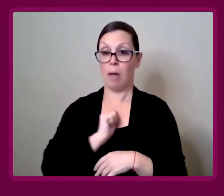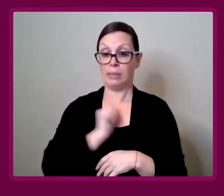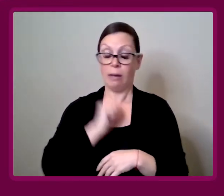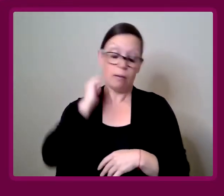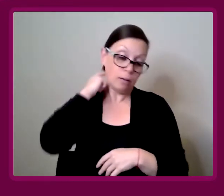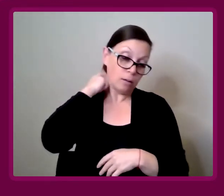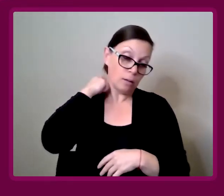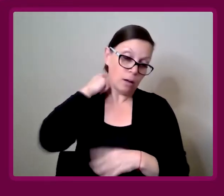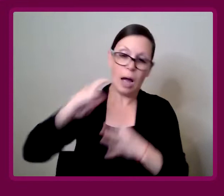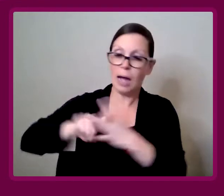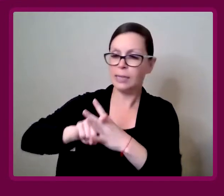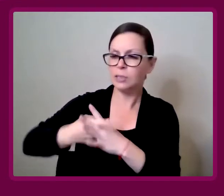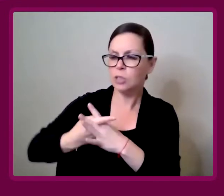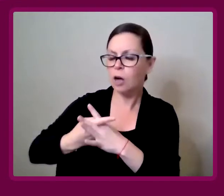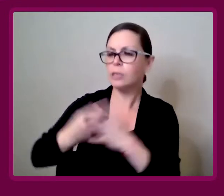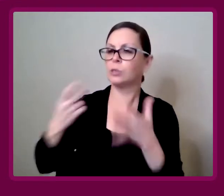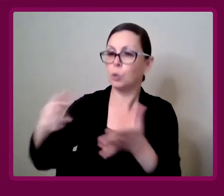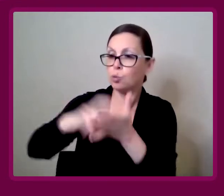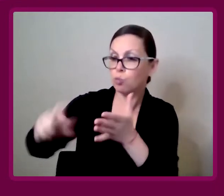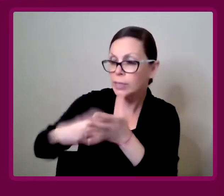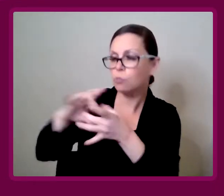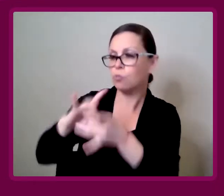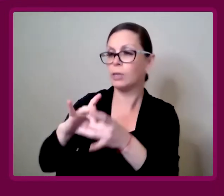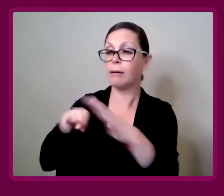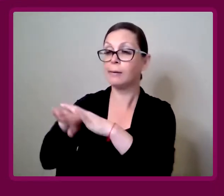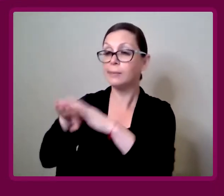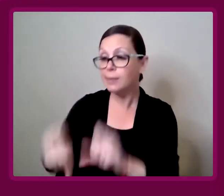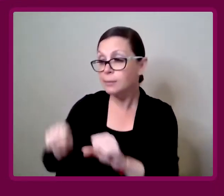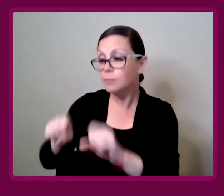accessible housing. Obviously I'm a bit biased.